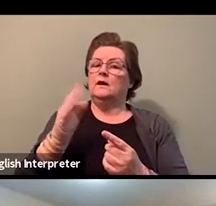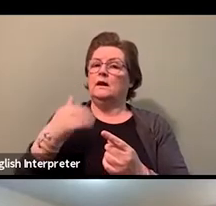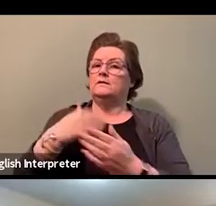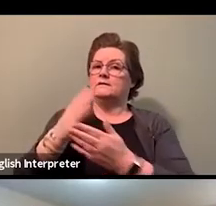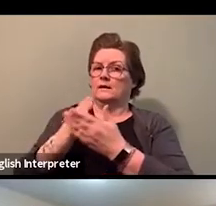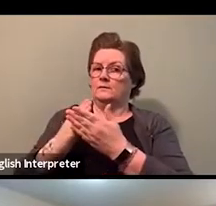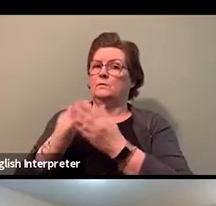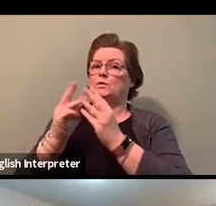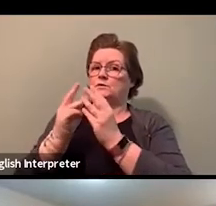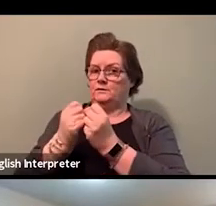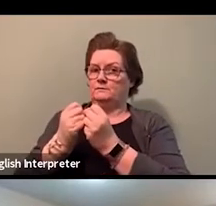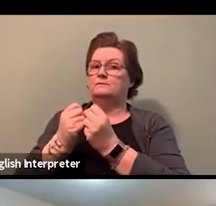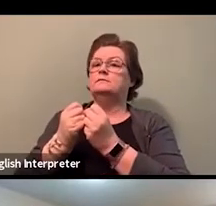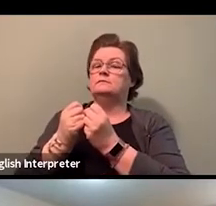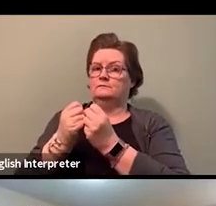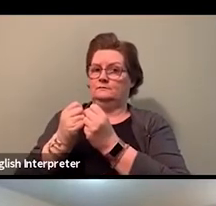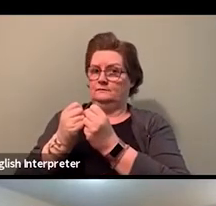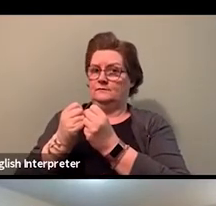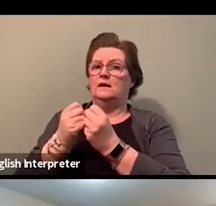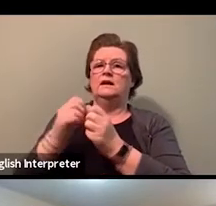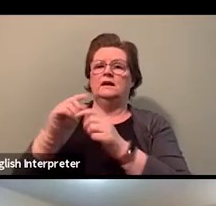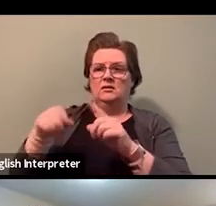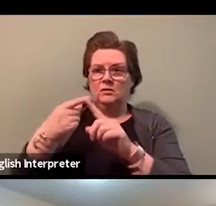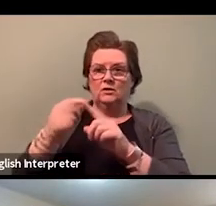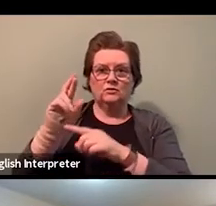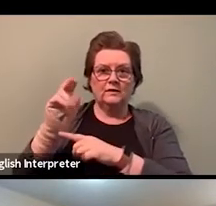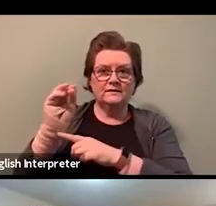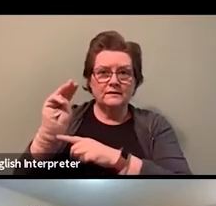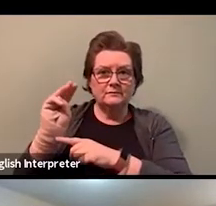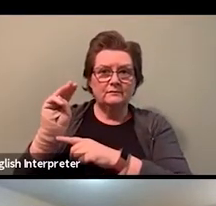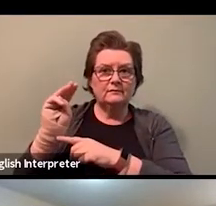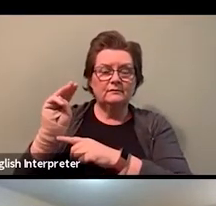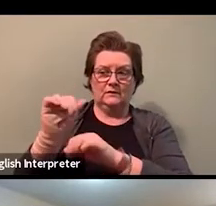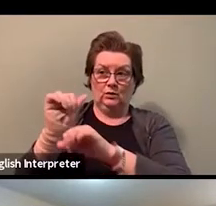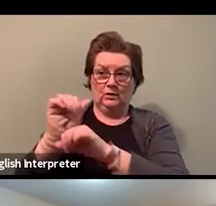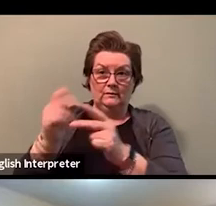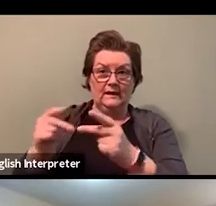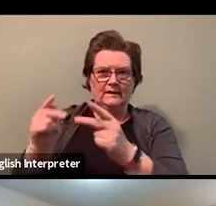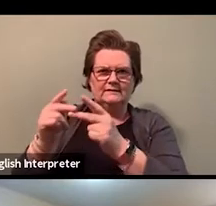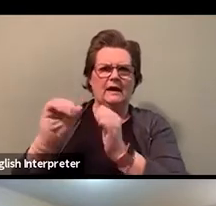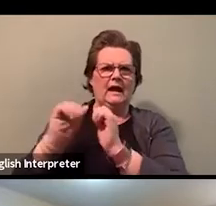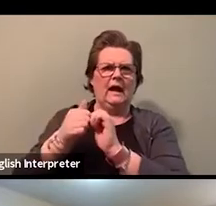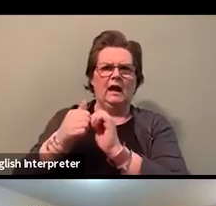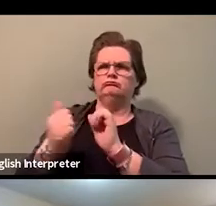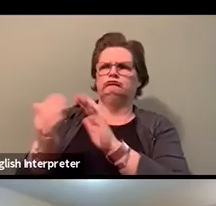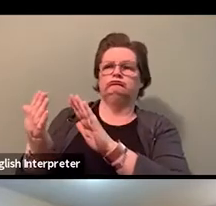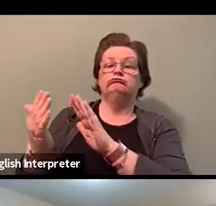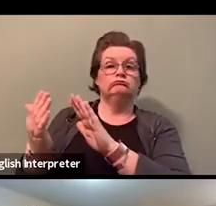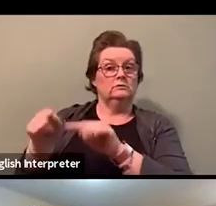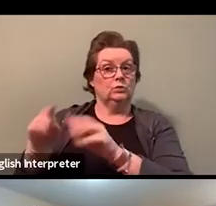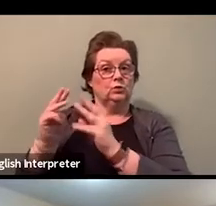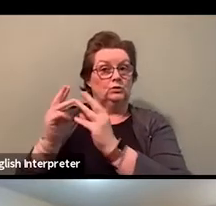in the workplace. And those workshops are free to our members. You just have to sign on, find a spot.